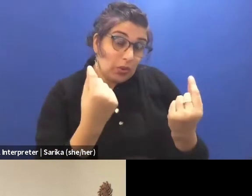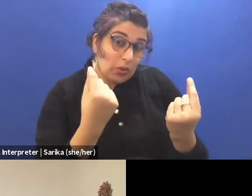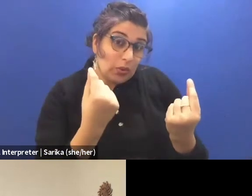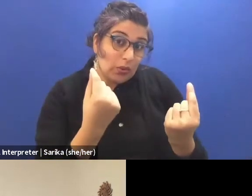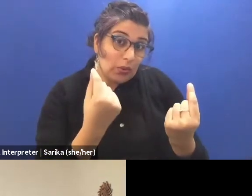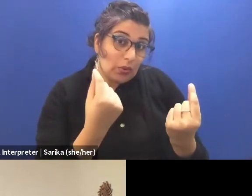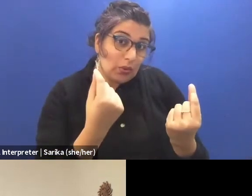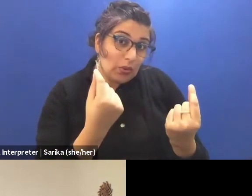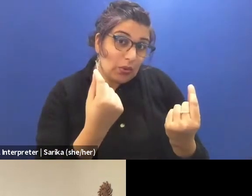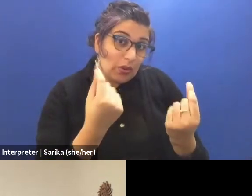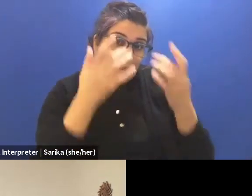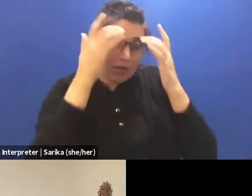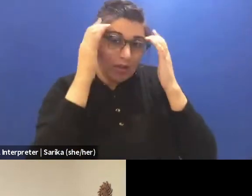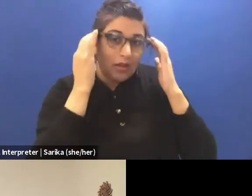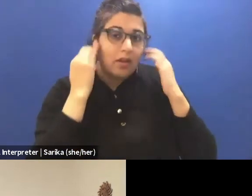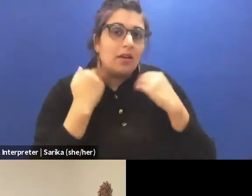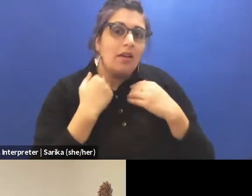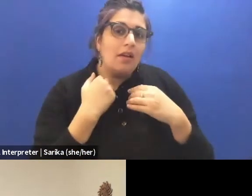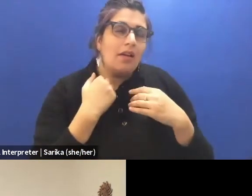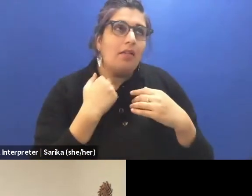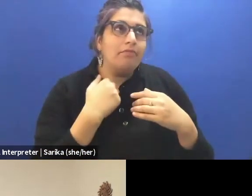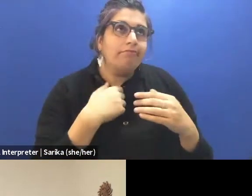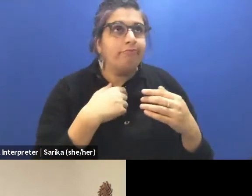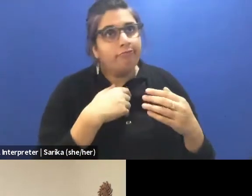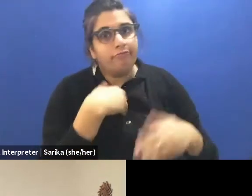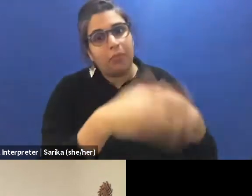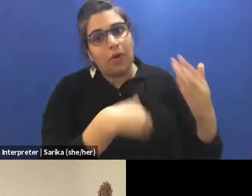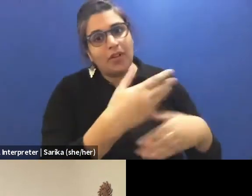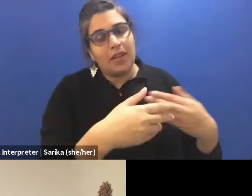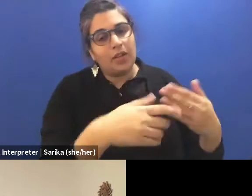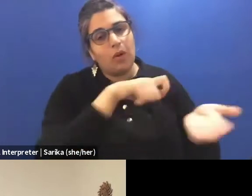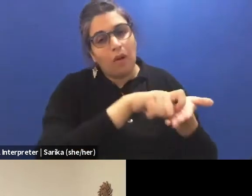If I have to talk about the process, we make a lot of papers on blackboard